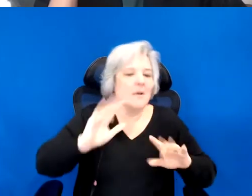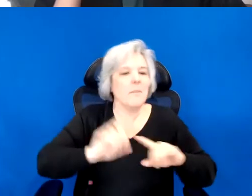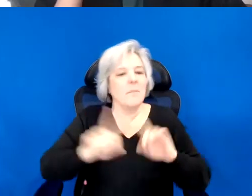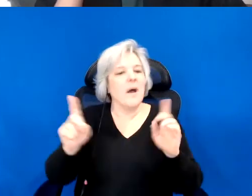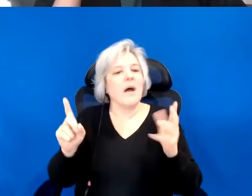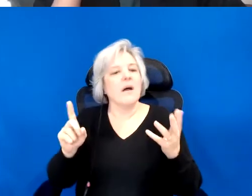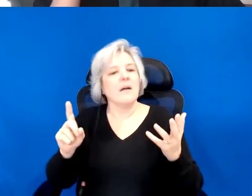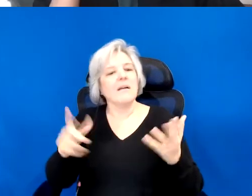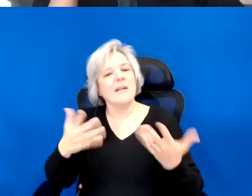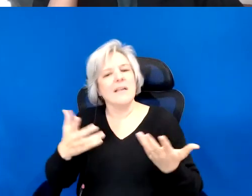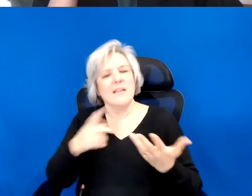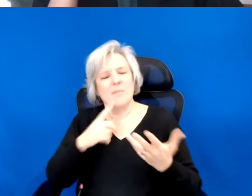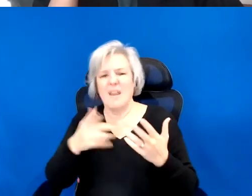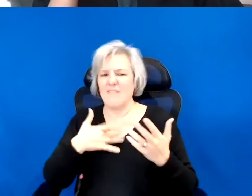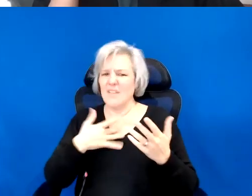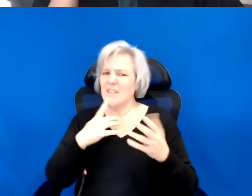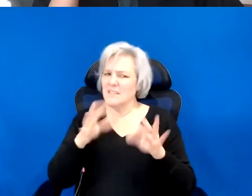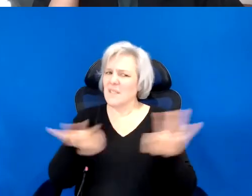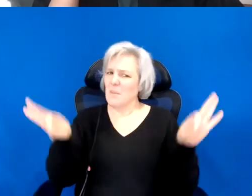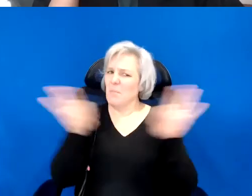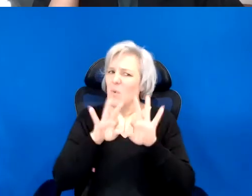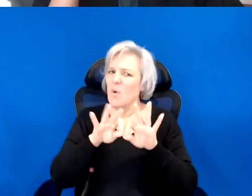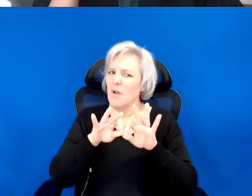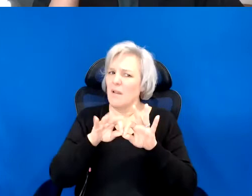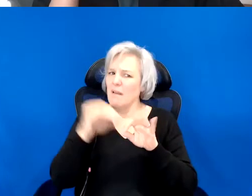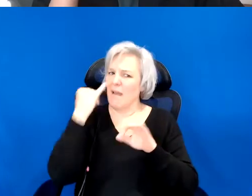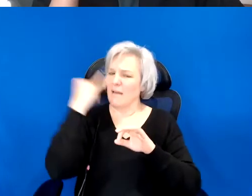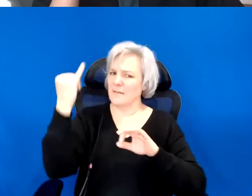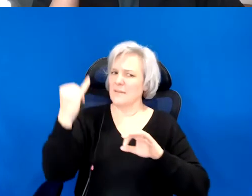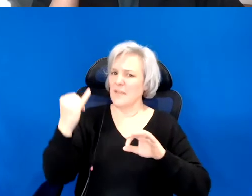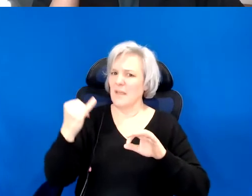like such an important, like blooming in the book.